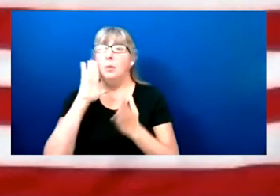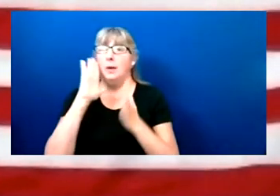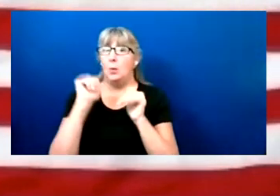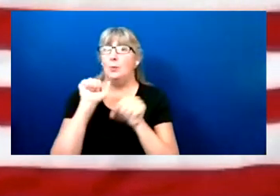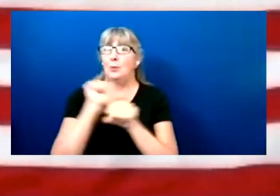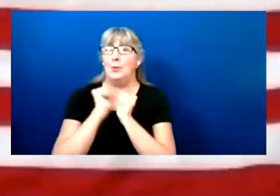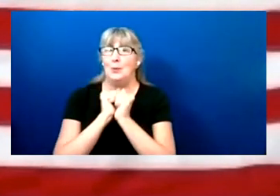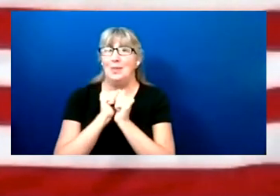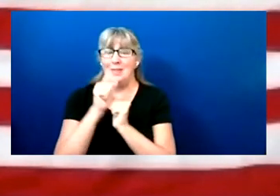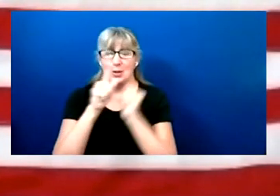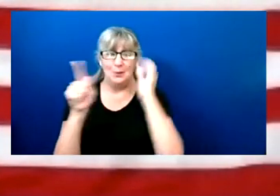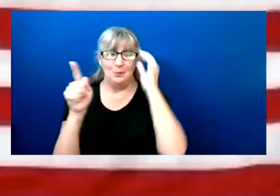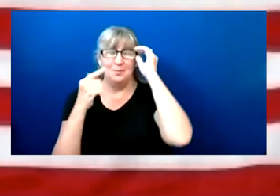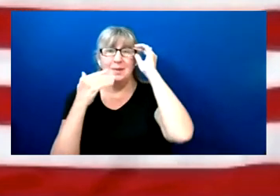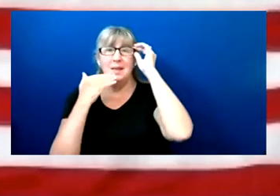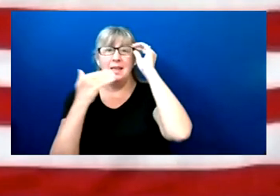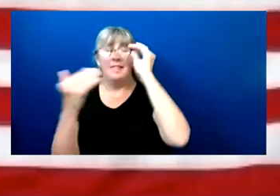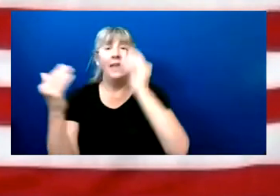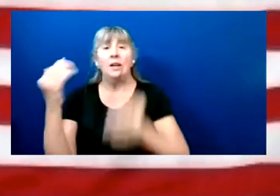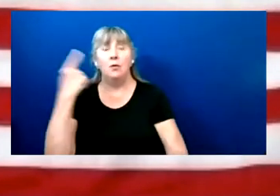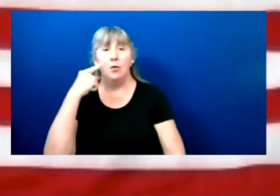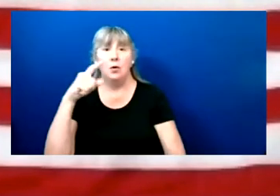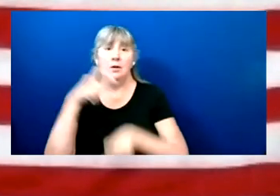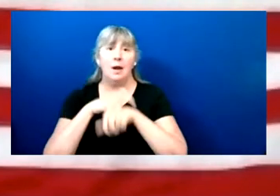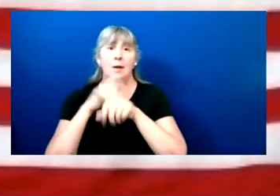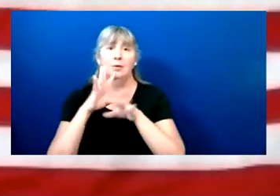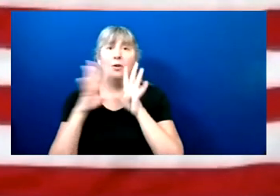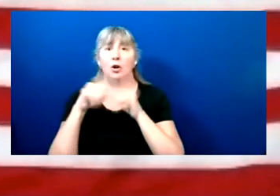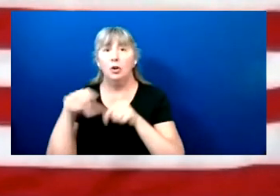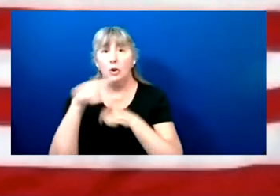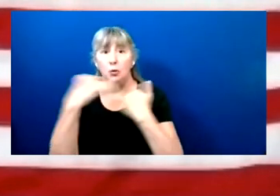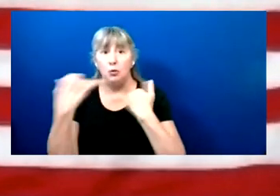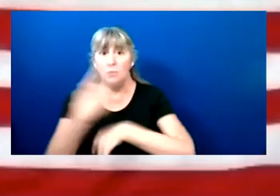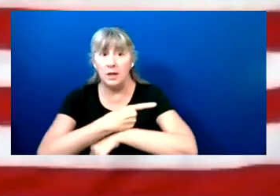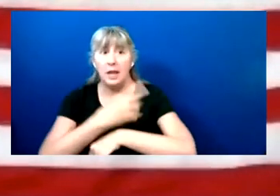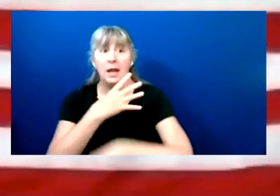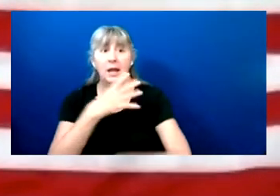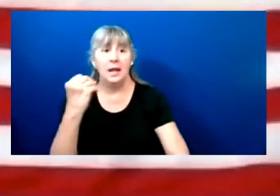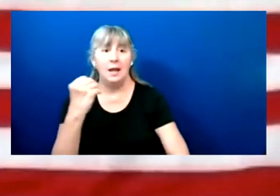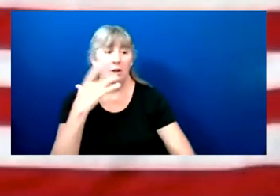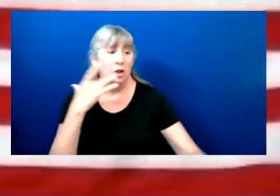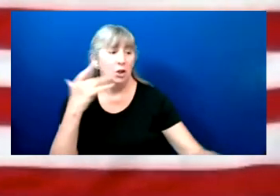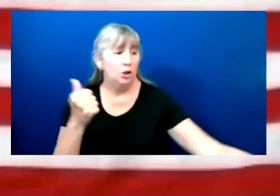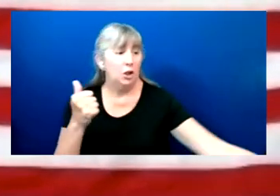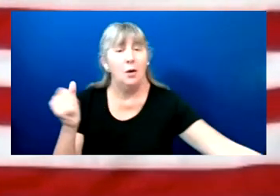Thank you for giving me the time to talk to you today and good luck with your summit in